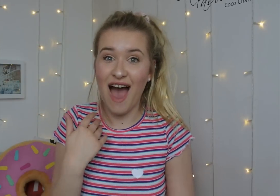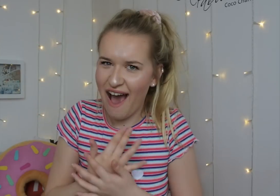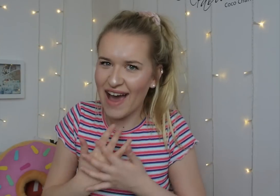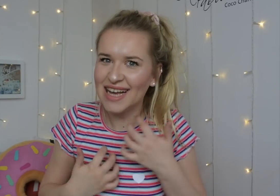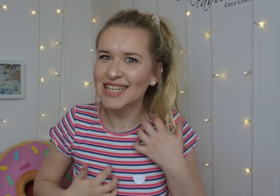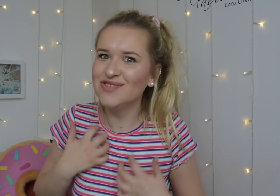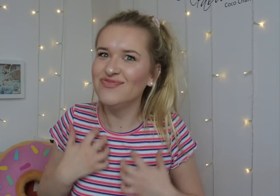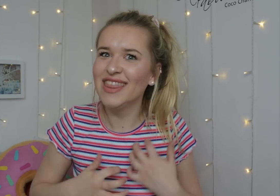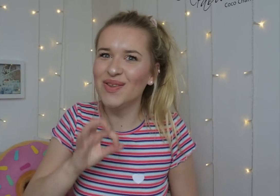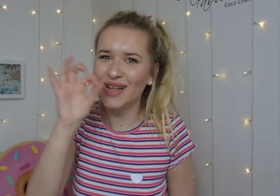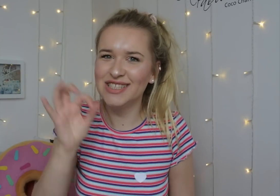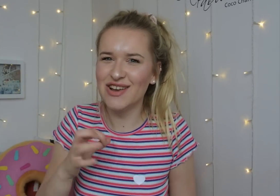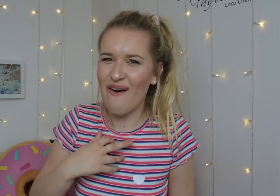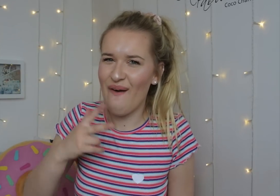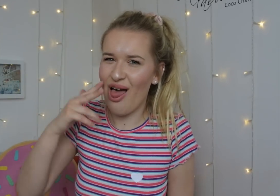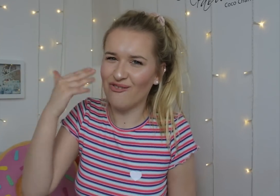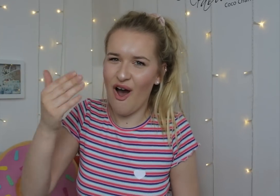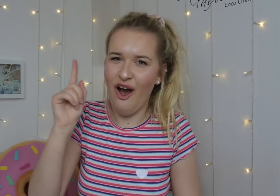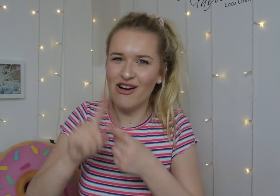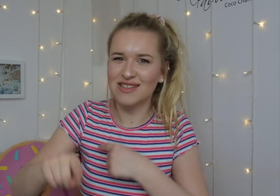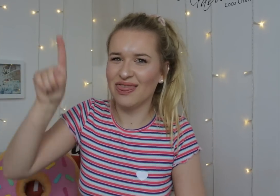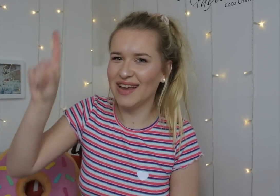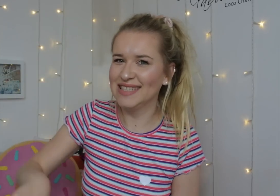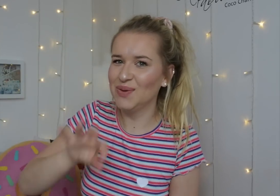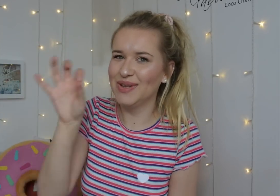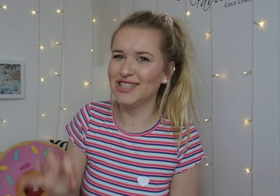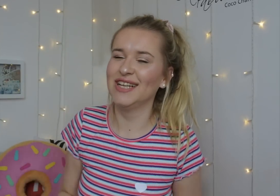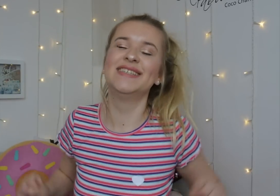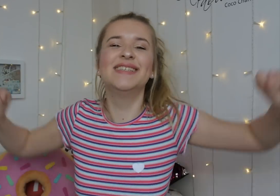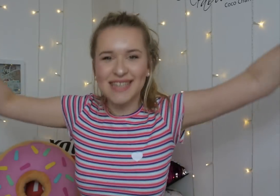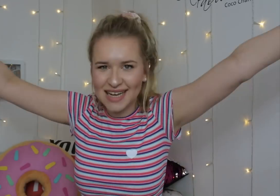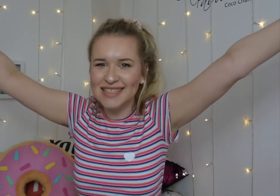There were lots of interesting questions which I'm looking forward to answering. Yay!